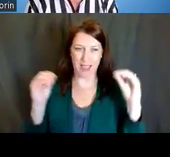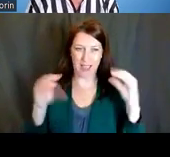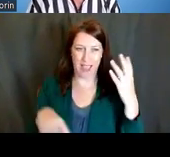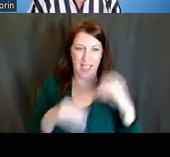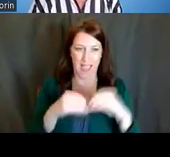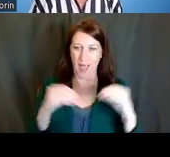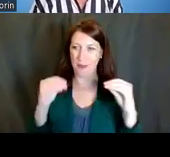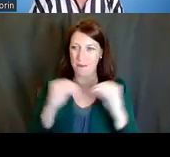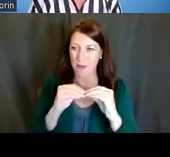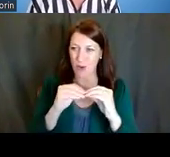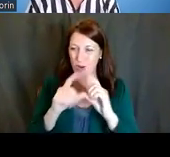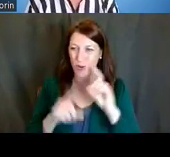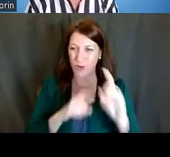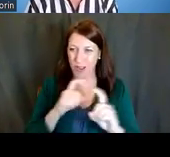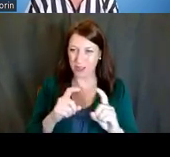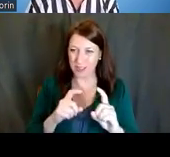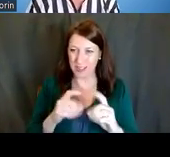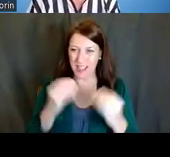and we're going to leave you with some takeaways.